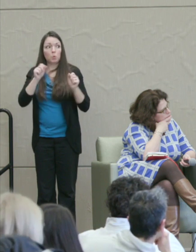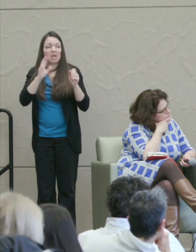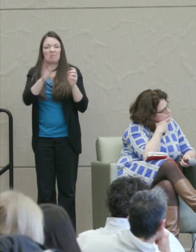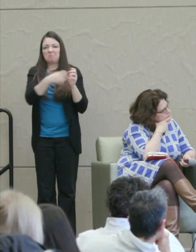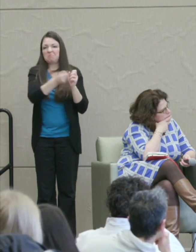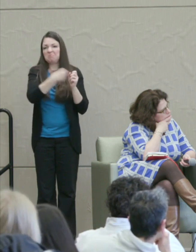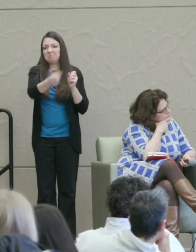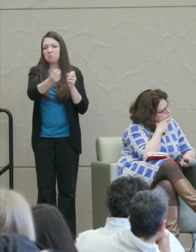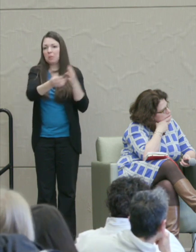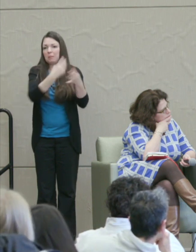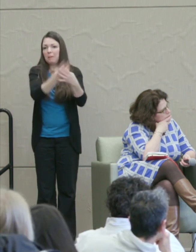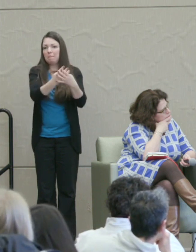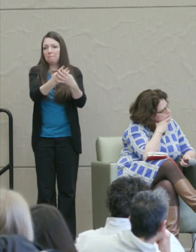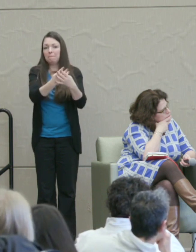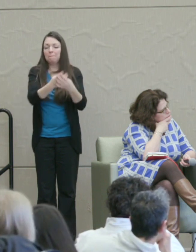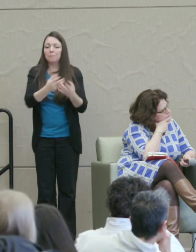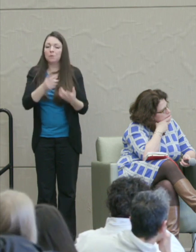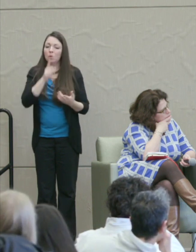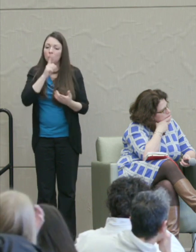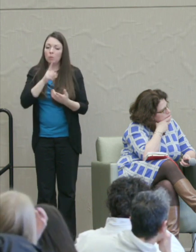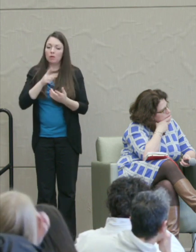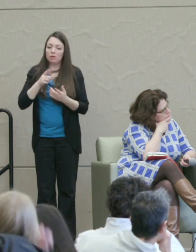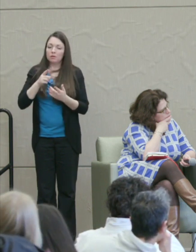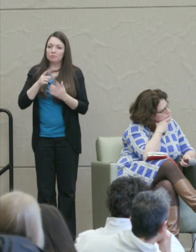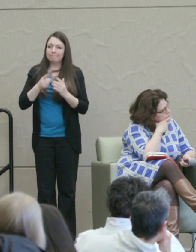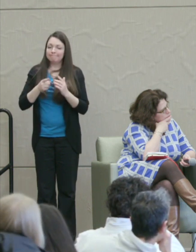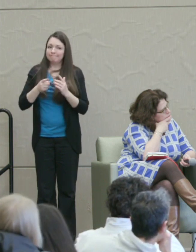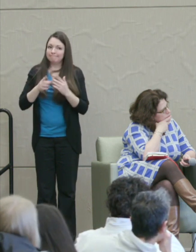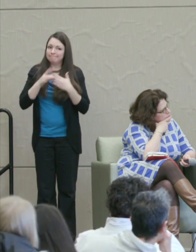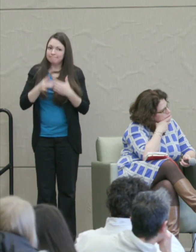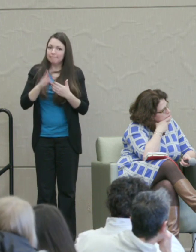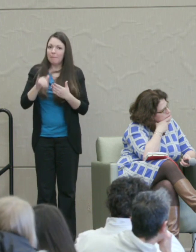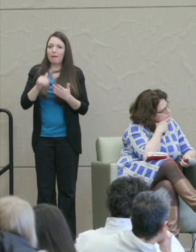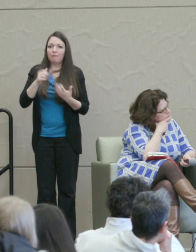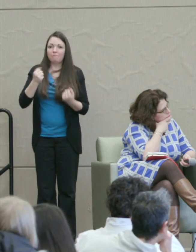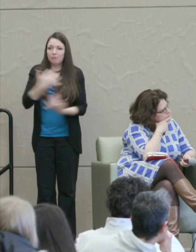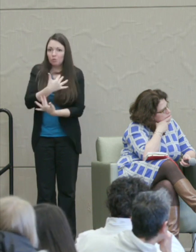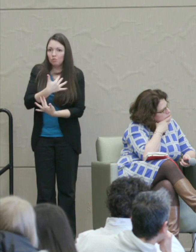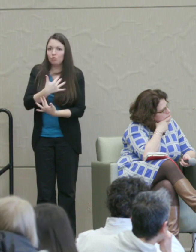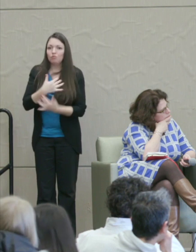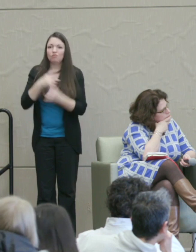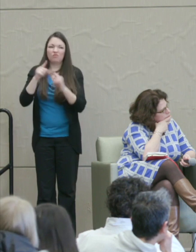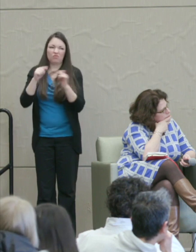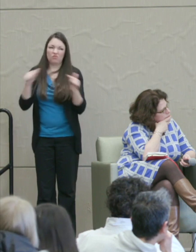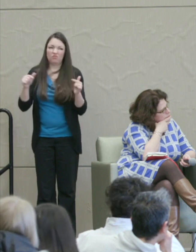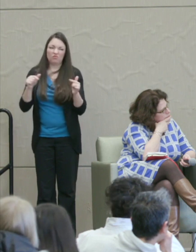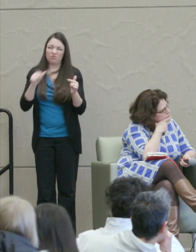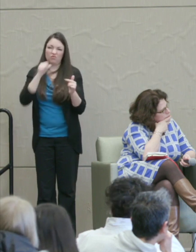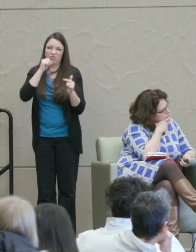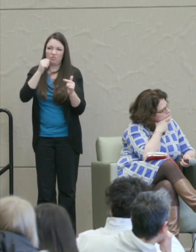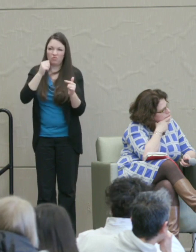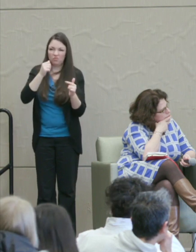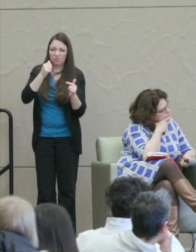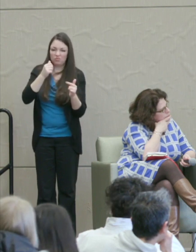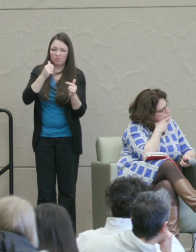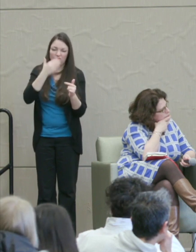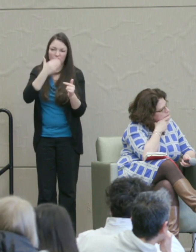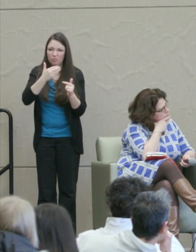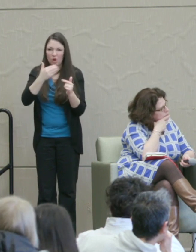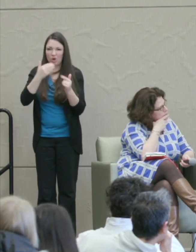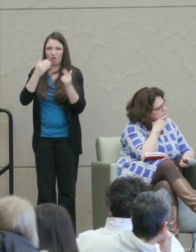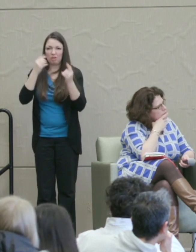And it's fueled partly by fear and various kinds of unsavory imaginings of the minority